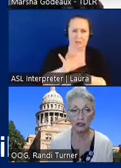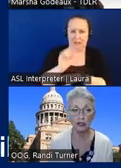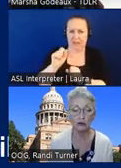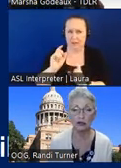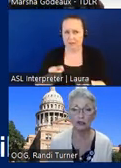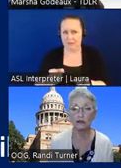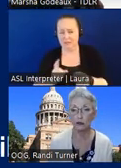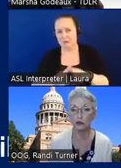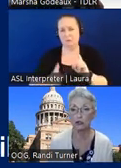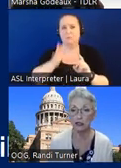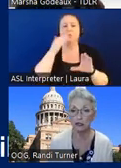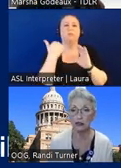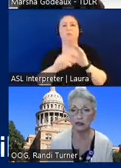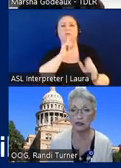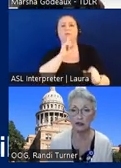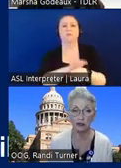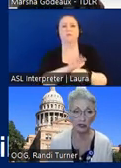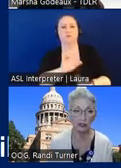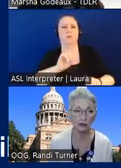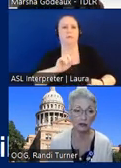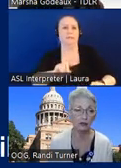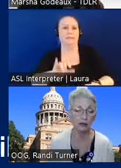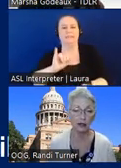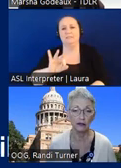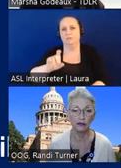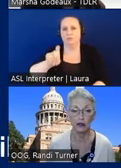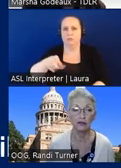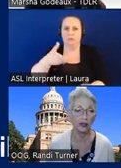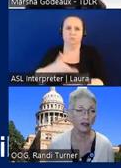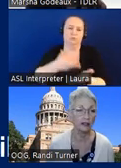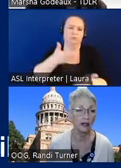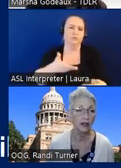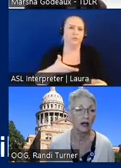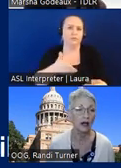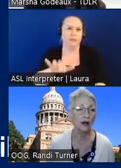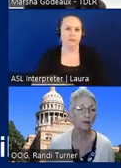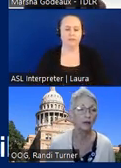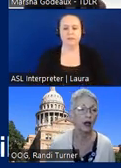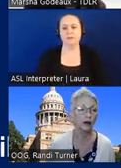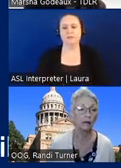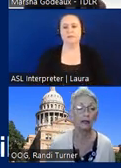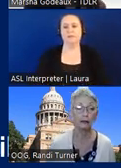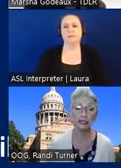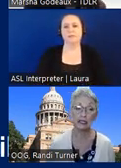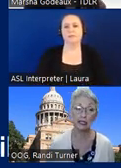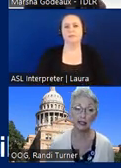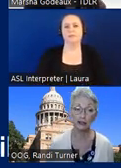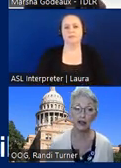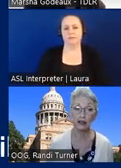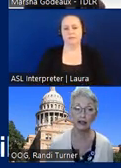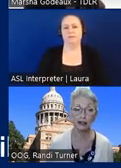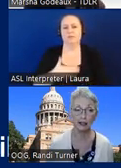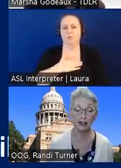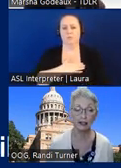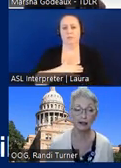an email that confirms your attendance if you need to proof of of that um okay please clarify again